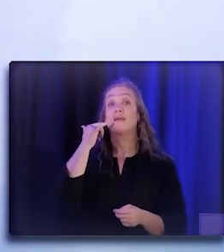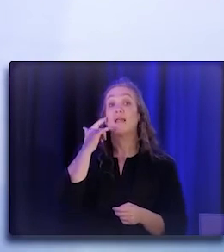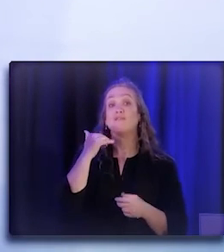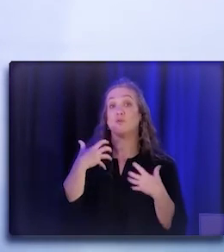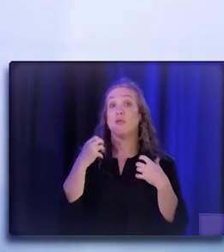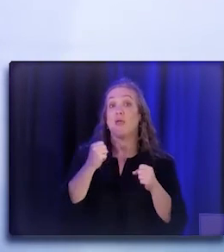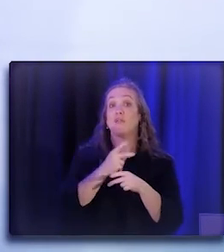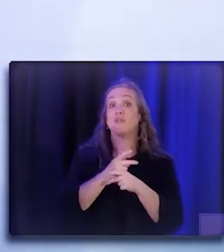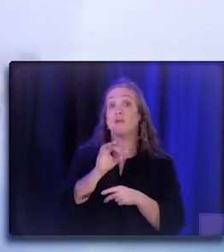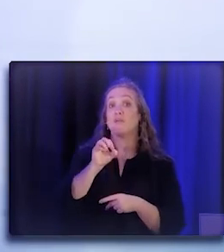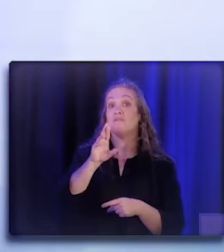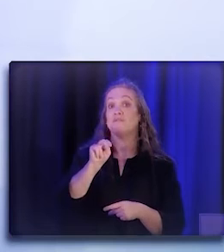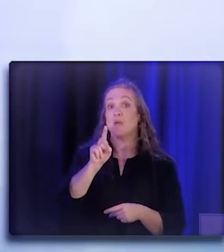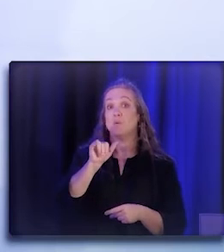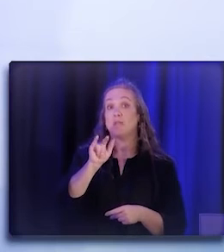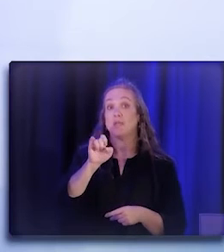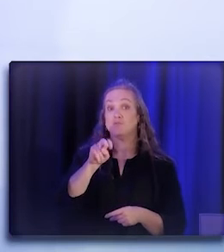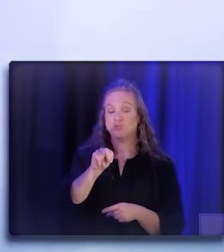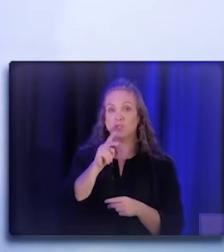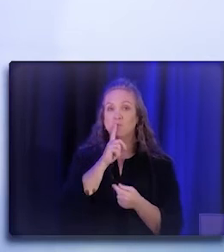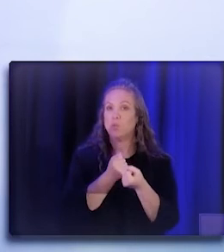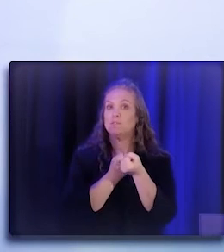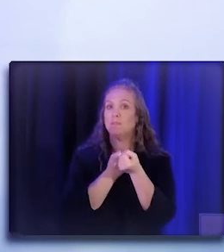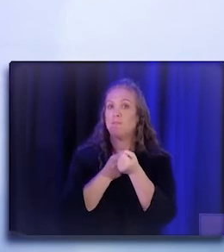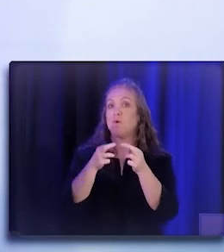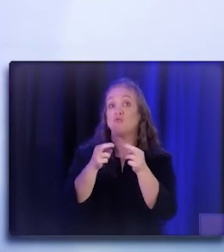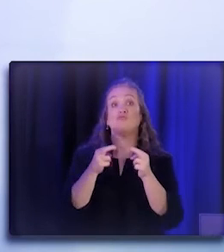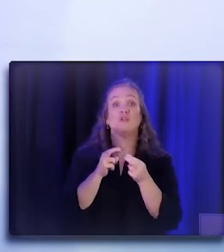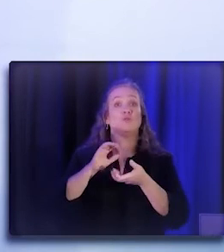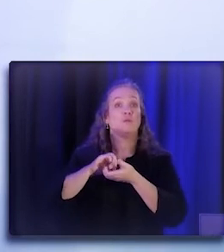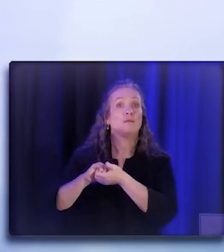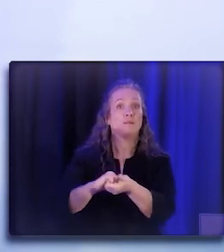is supporting for regional collaboratives around the state